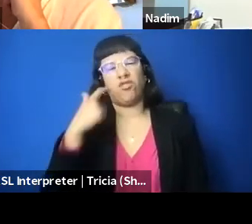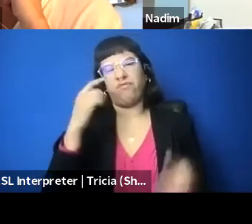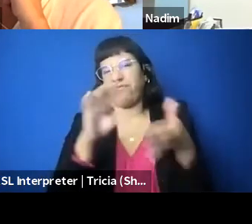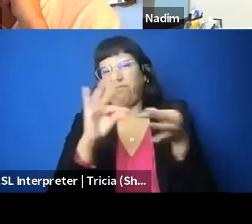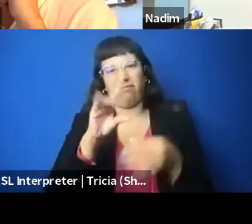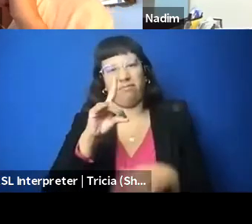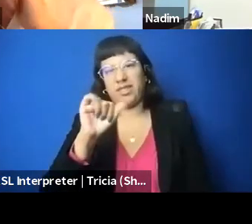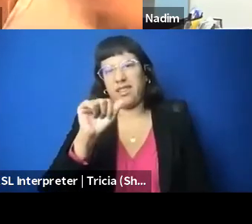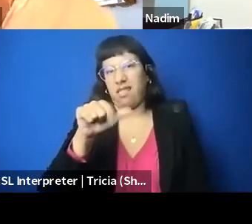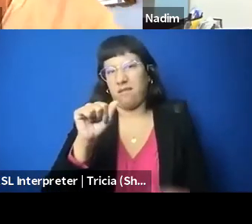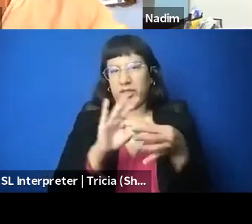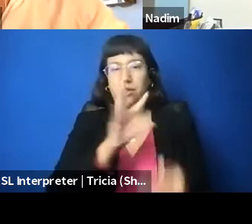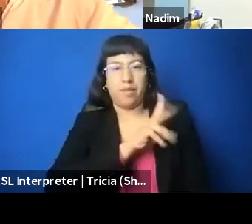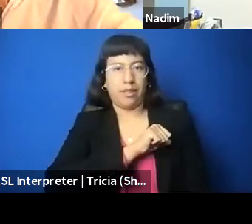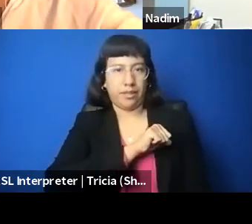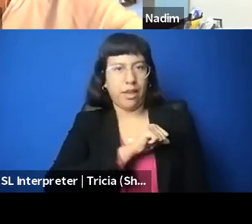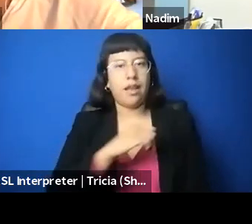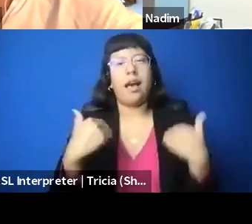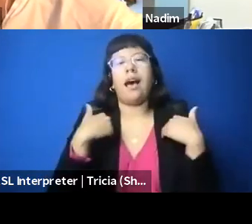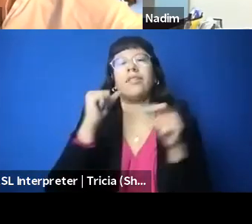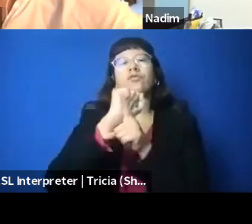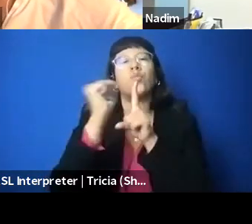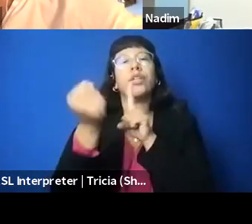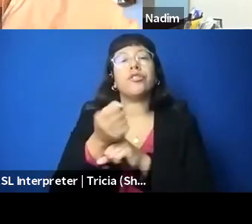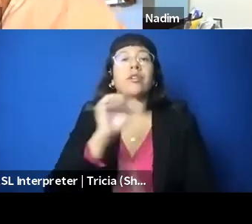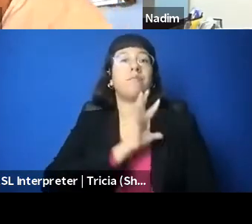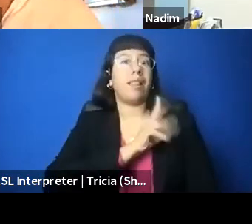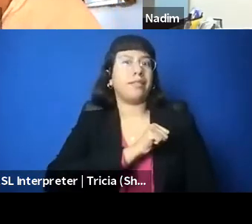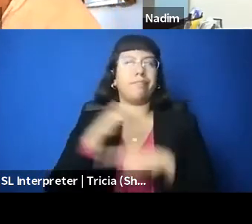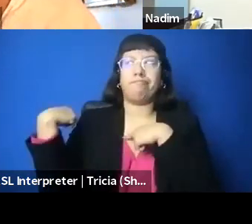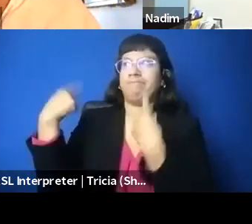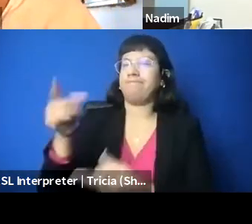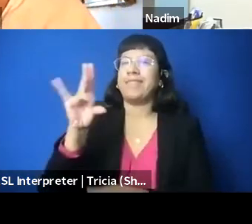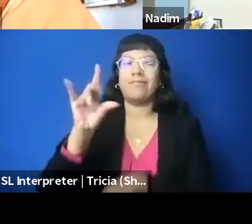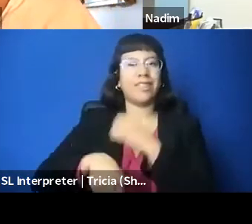So, you have a situation where Palestinians, for over 70 years have been living in a situation of,